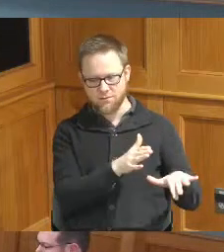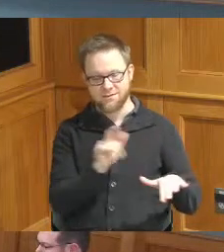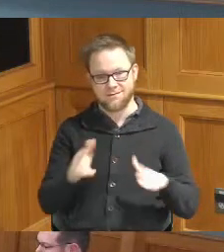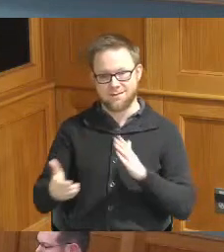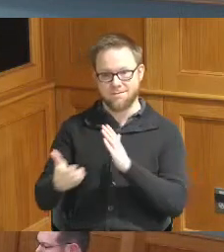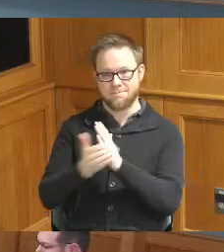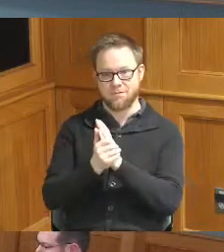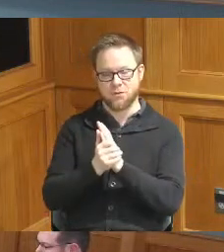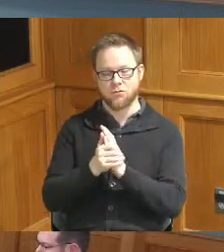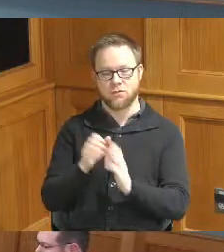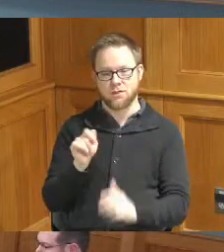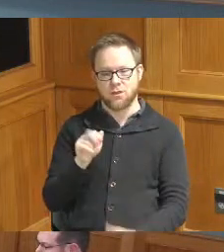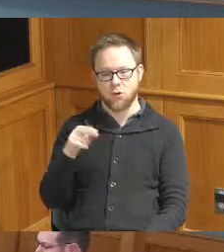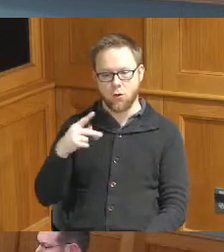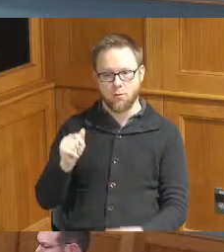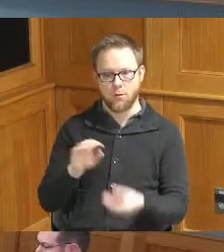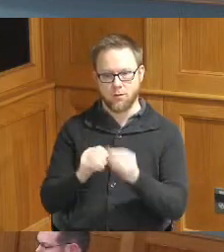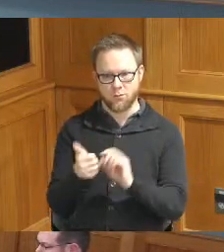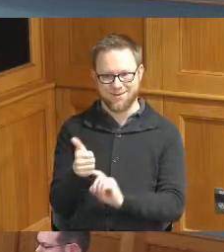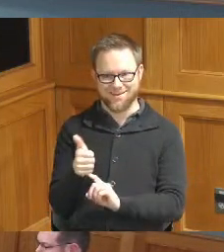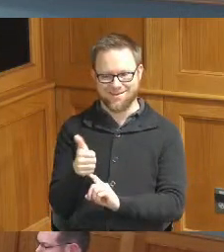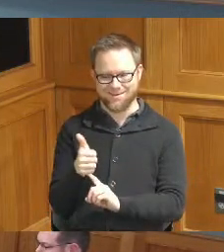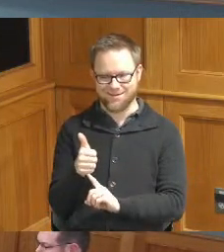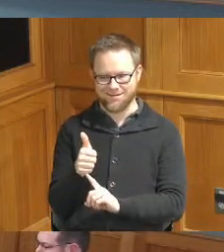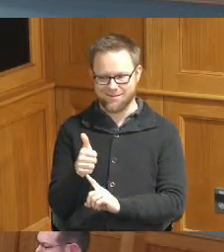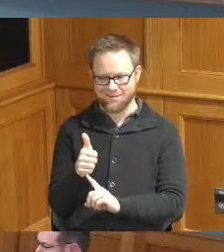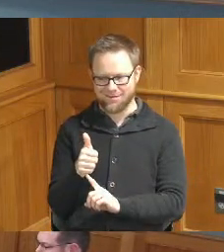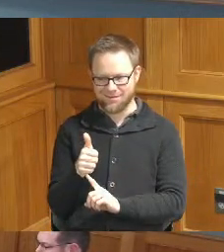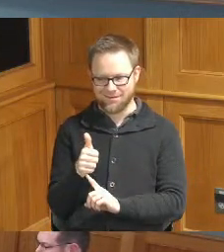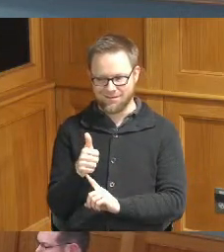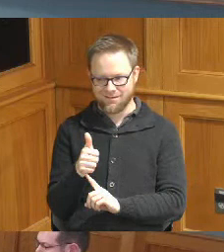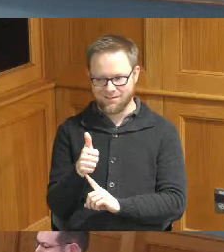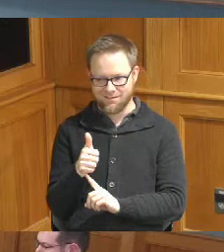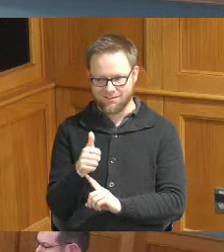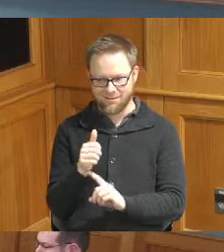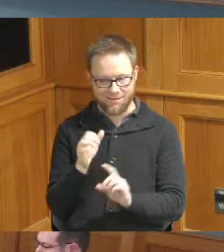the American Rescue Plan item number ten can we do it item number 10 and then open it up